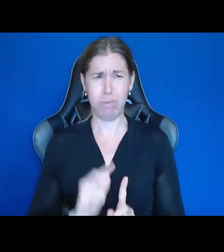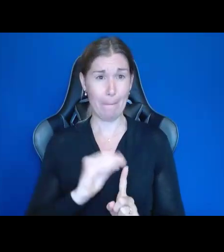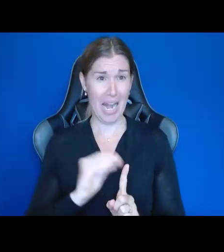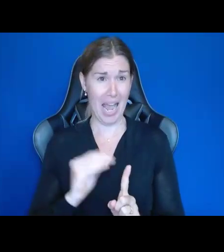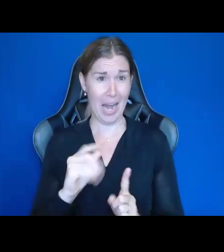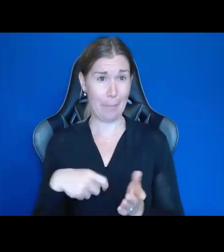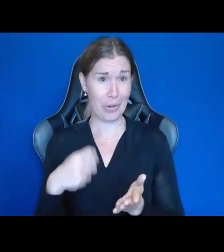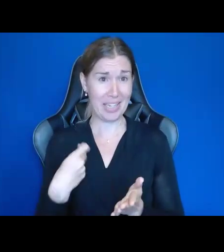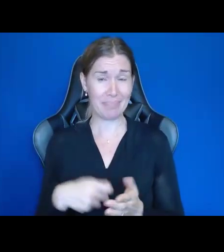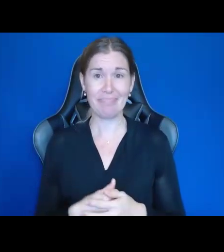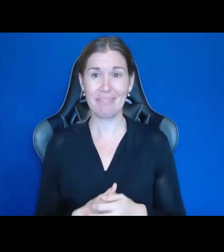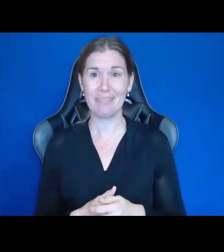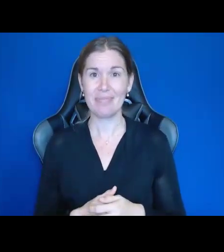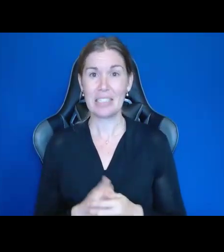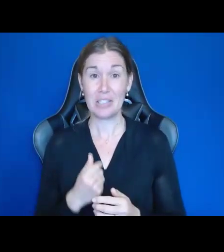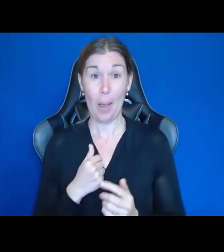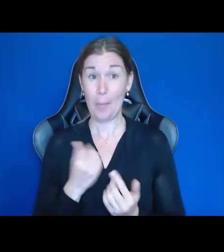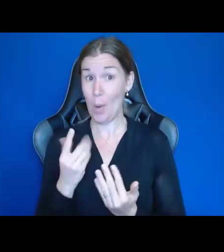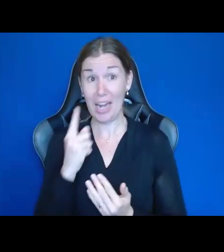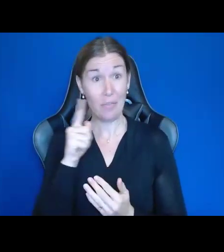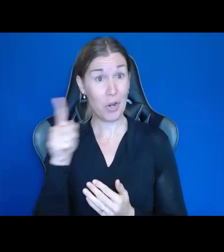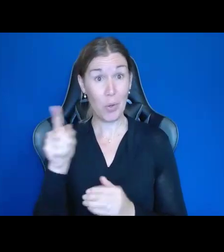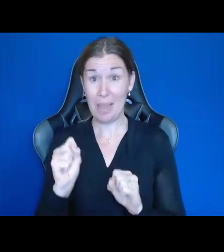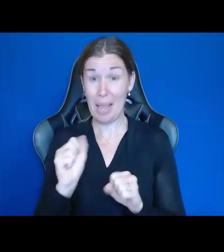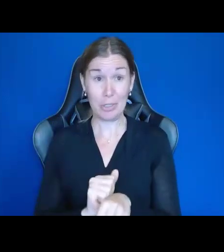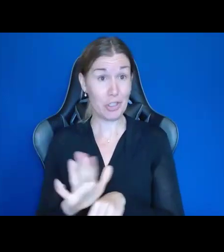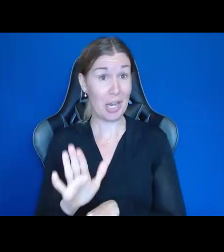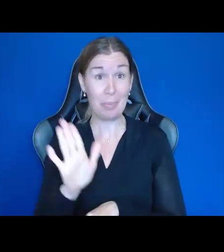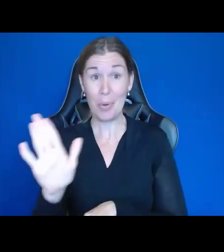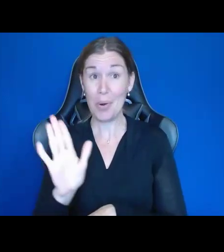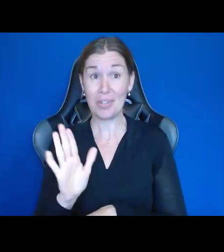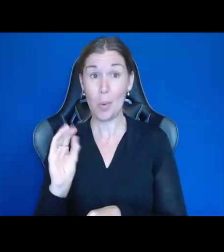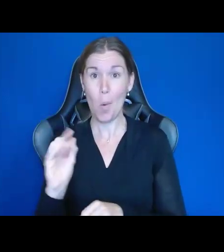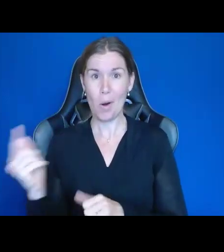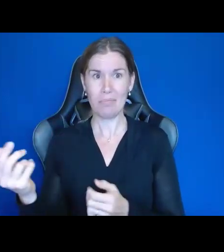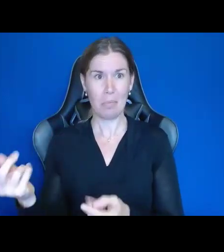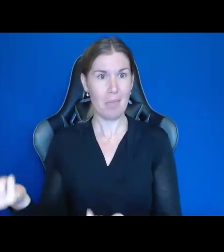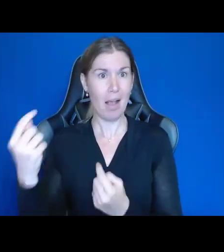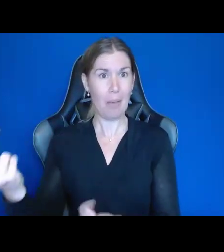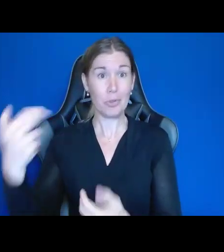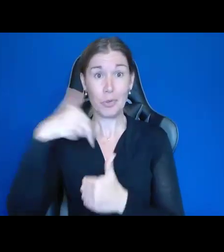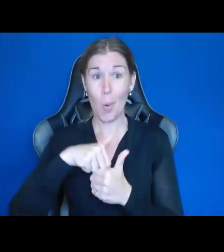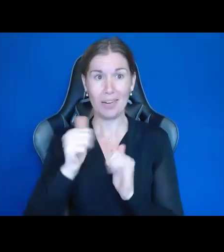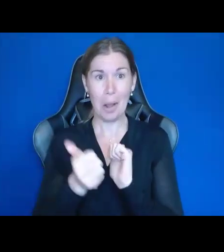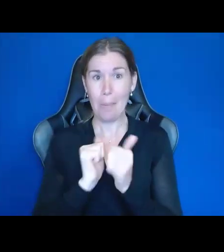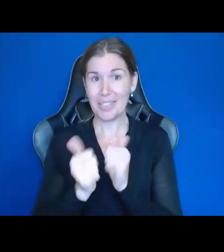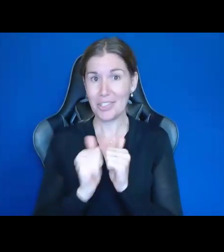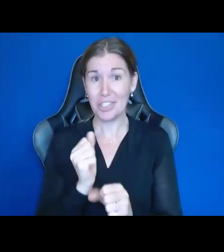So, I'm waiting for you to be able to ship yours or come and join the competition every year. It's every summer.